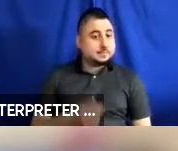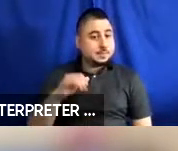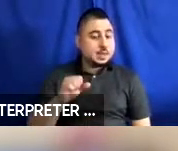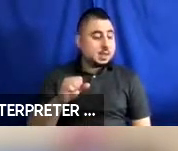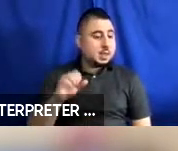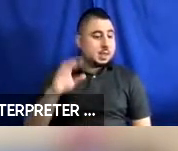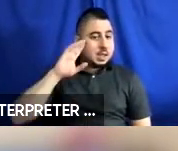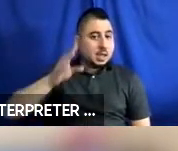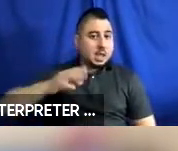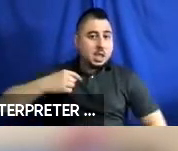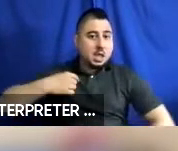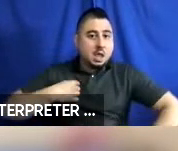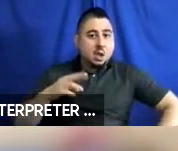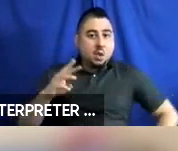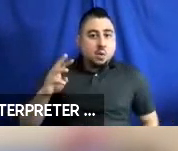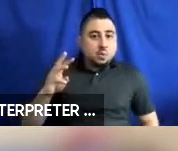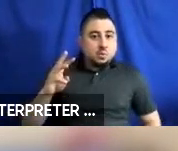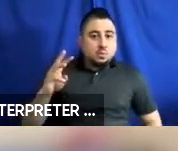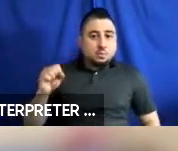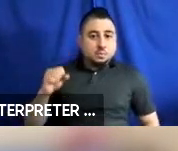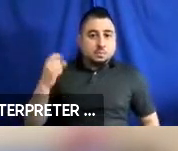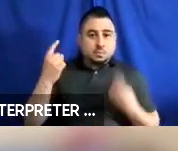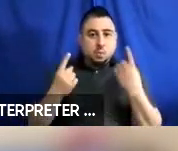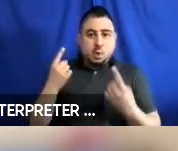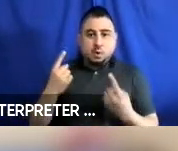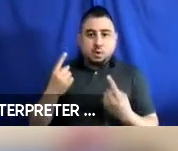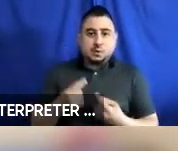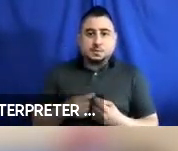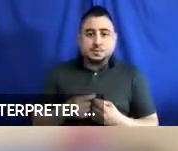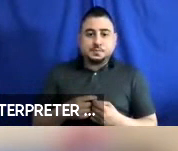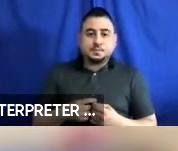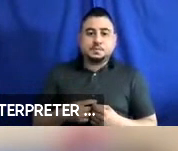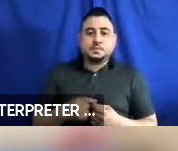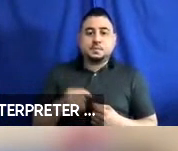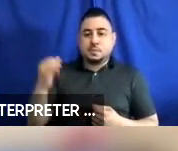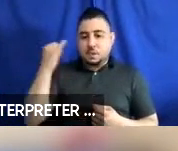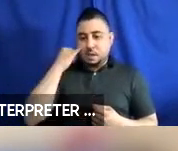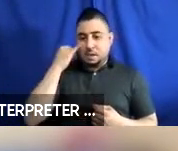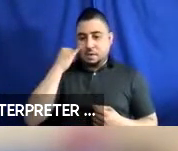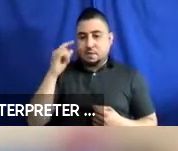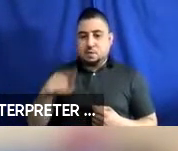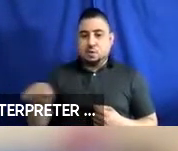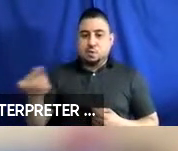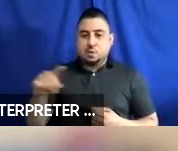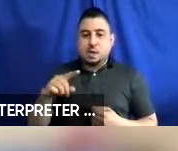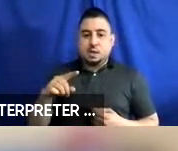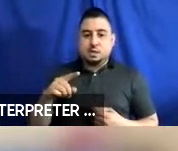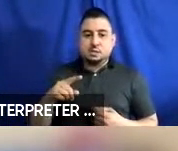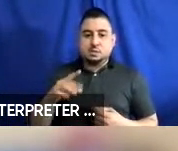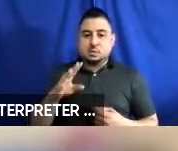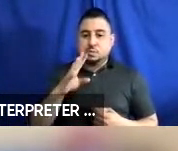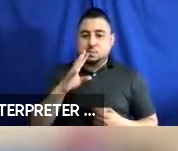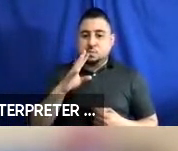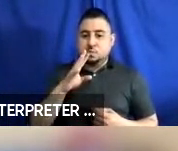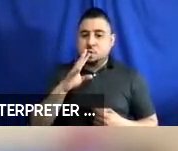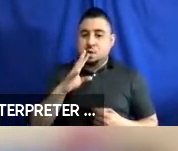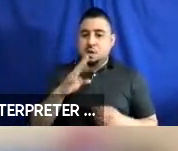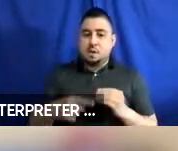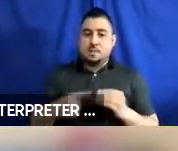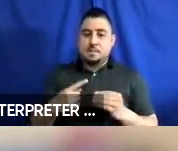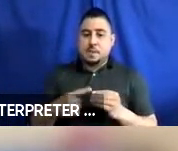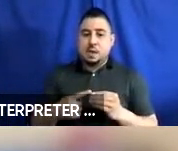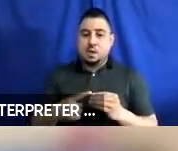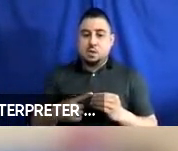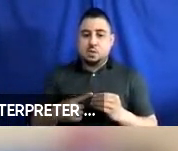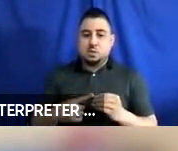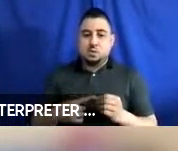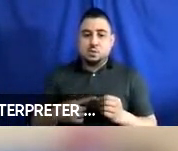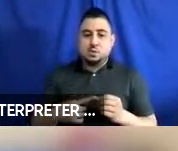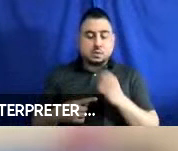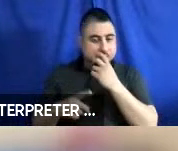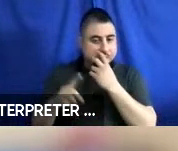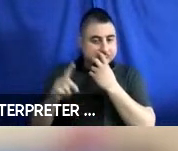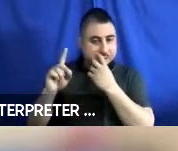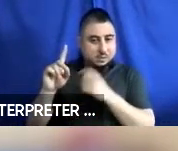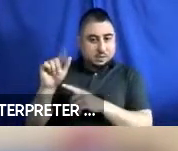I was wondering if you guys spoke at all about the disabled people who